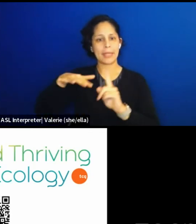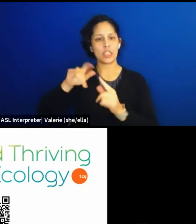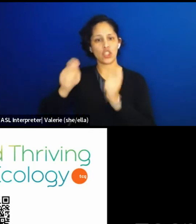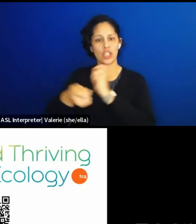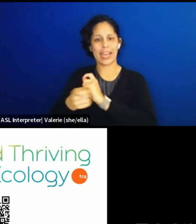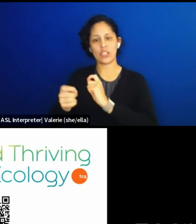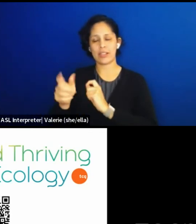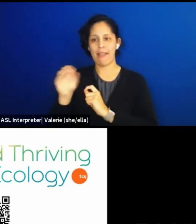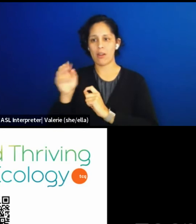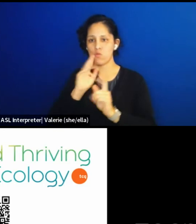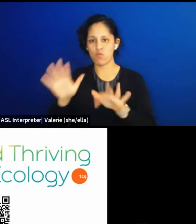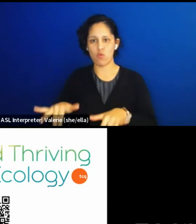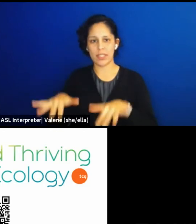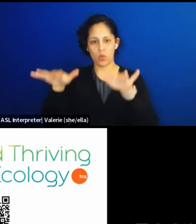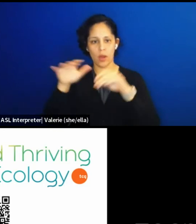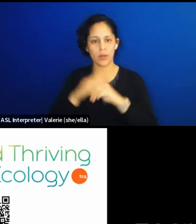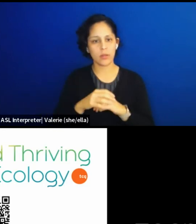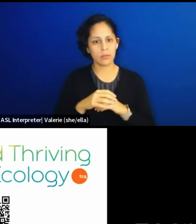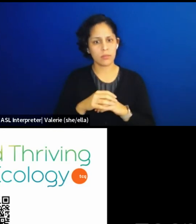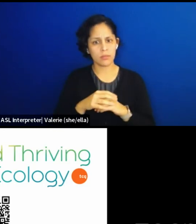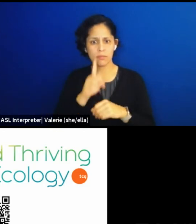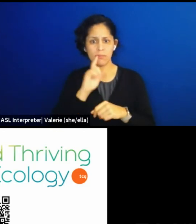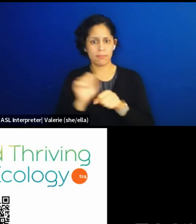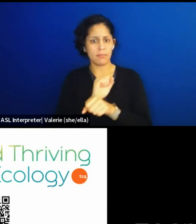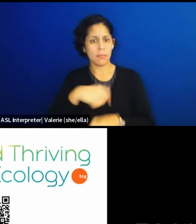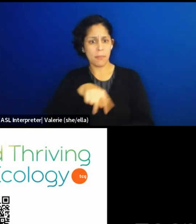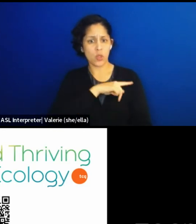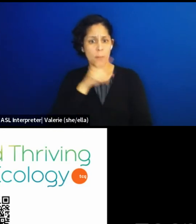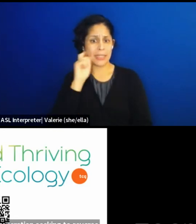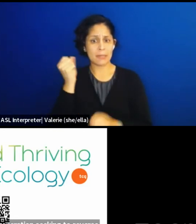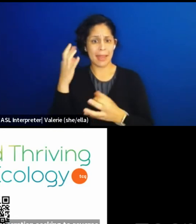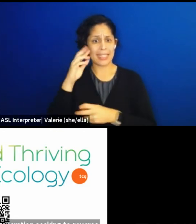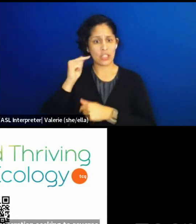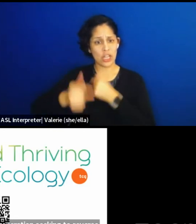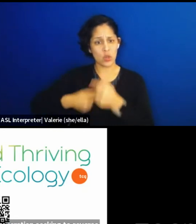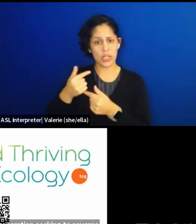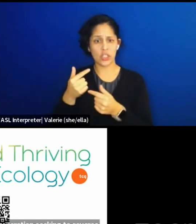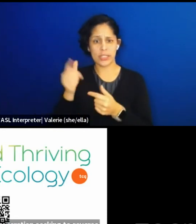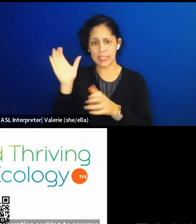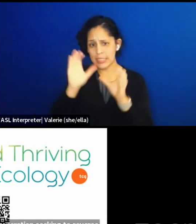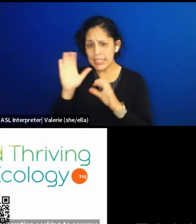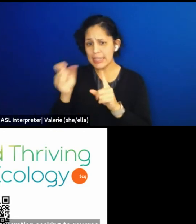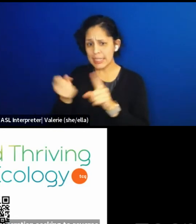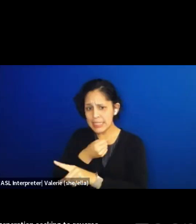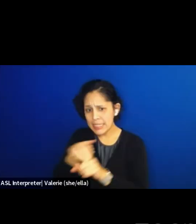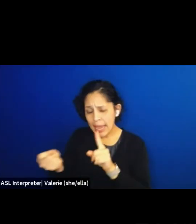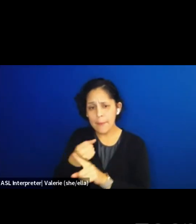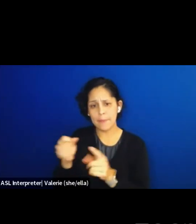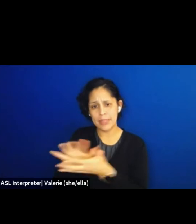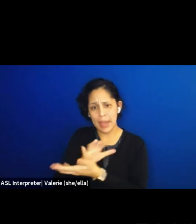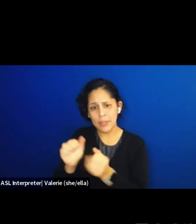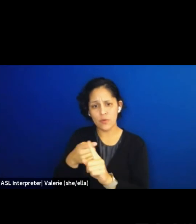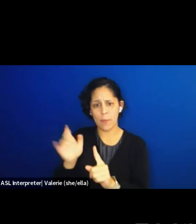seeking to reverse the damages of their forebears, I'm deeply inspired by the climate activism of my daughter,